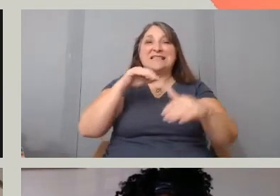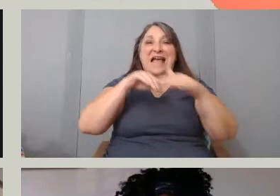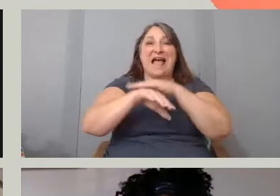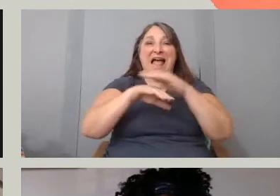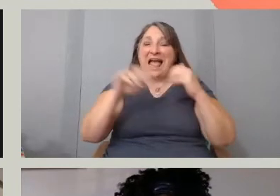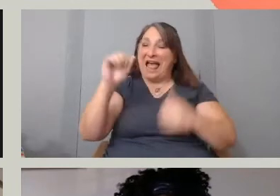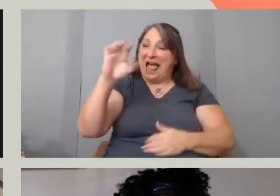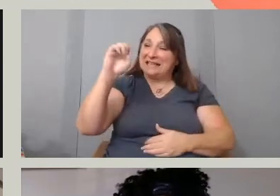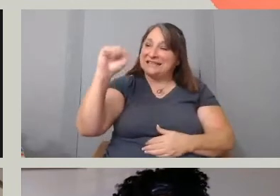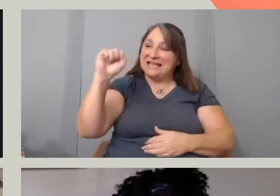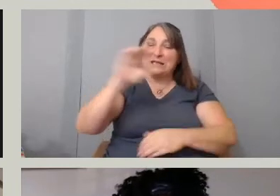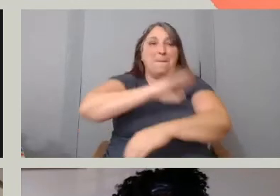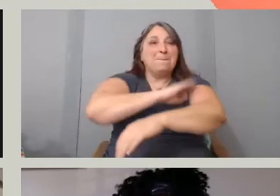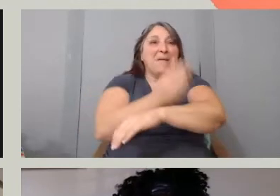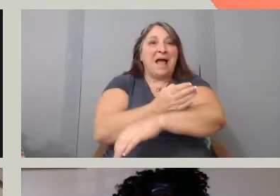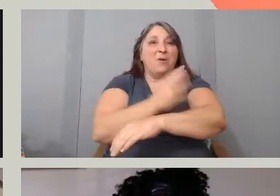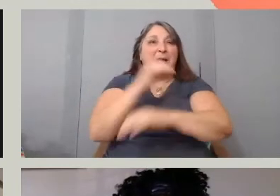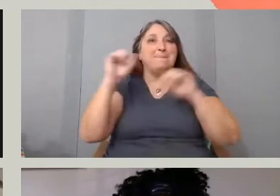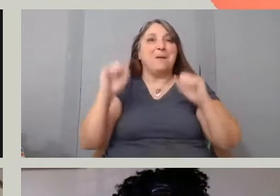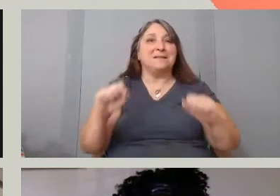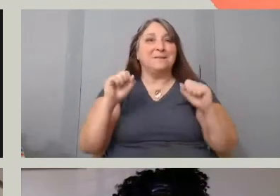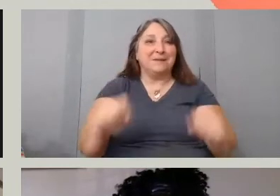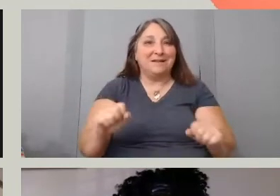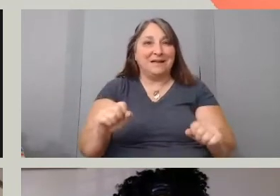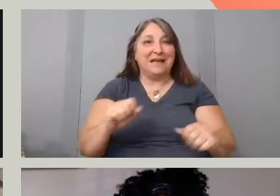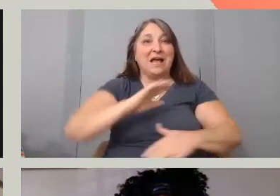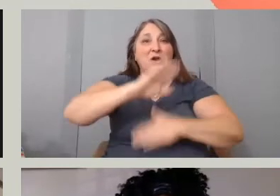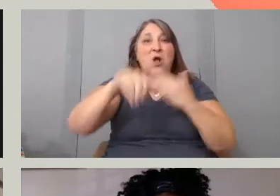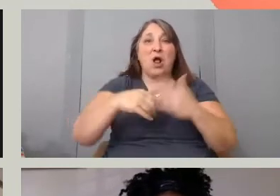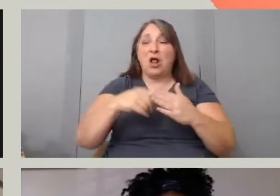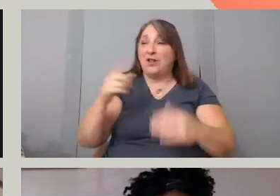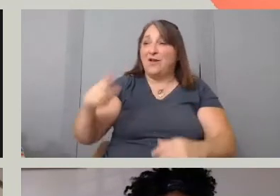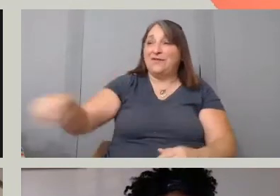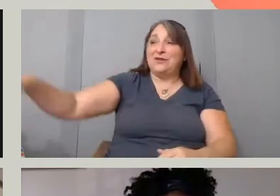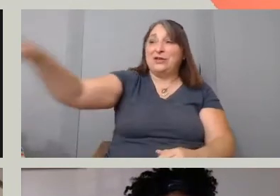since all of you are, really are breaking up,